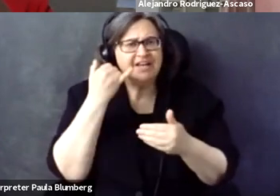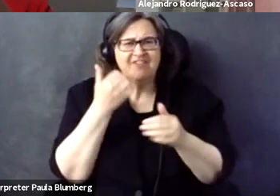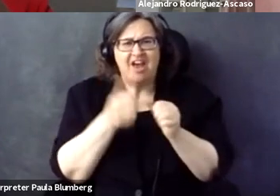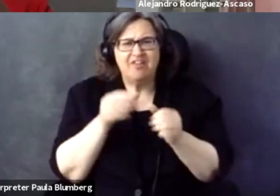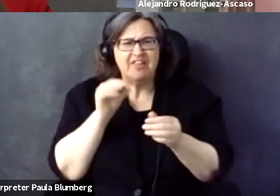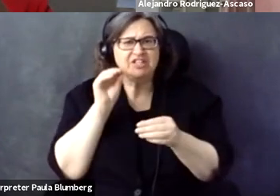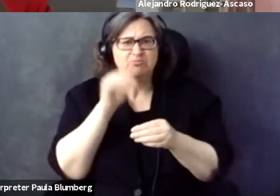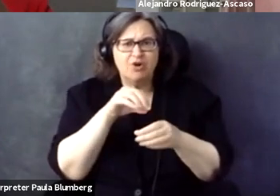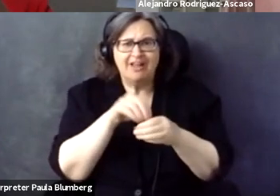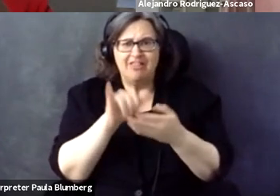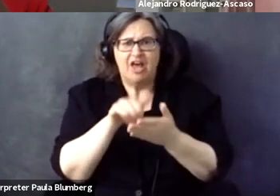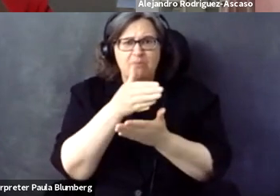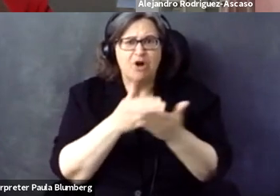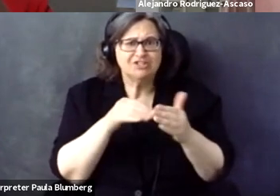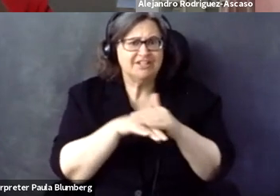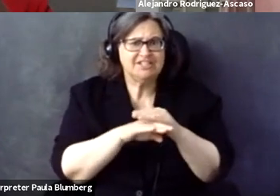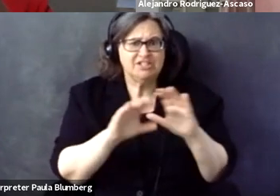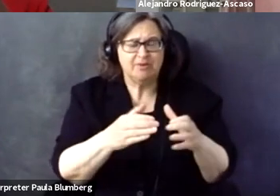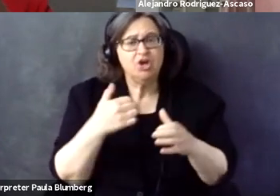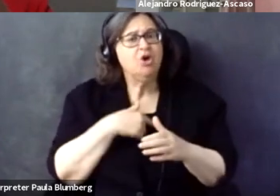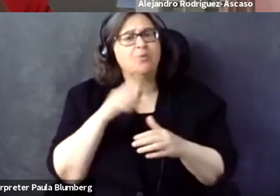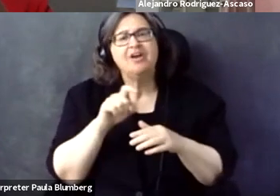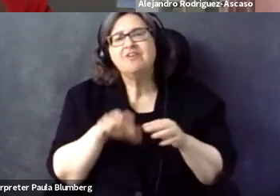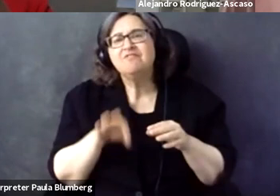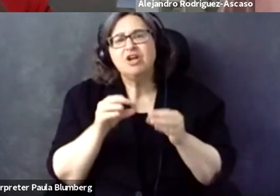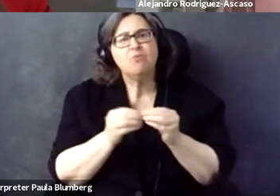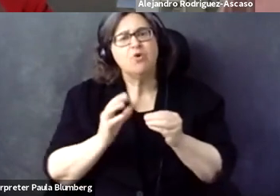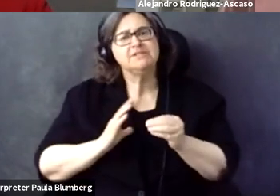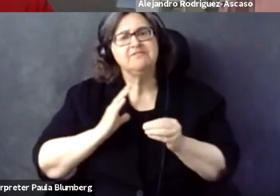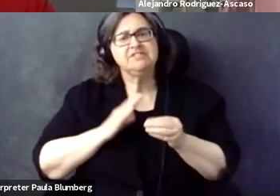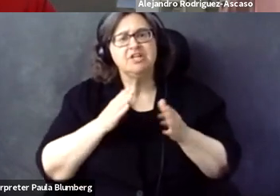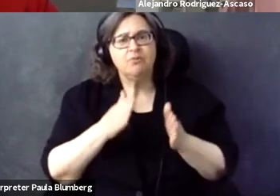everything in there. So I think we have to -- we will